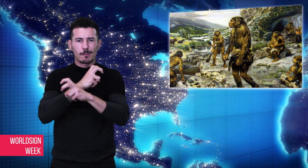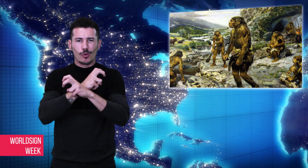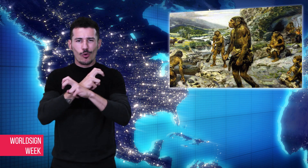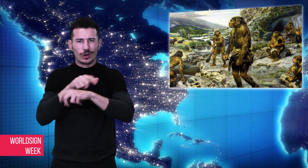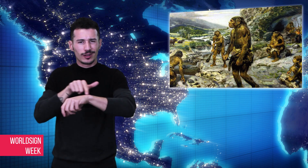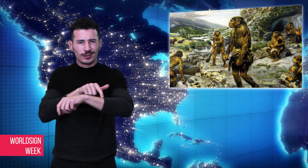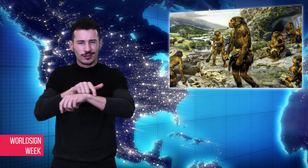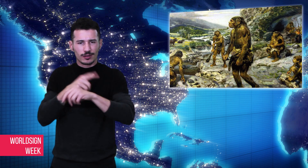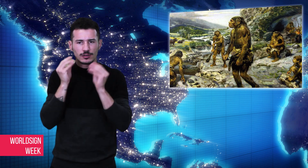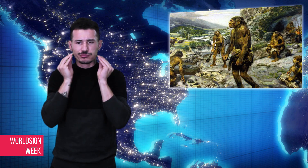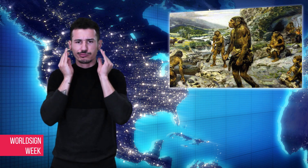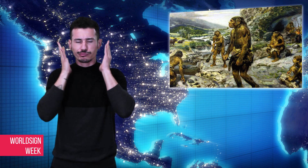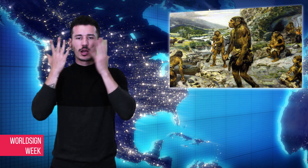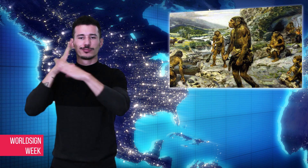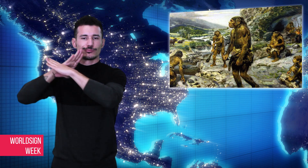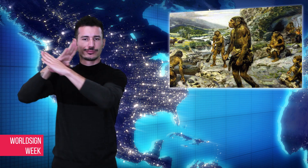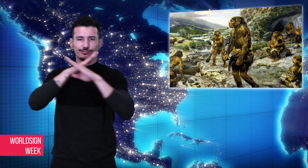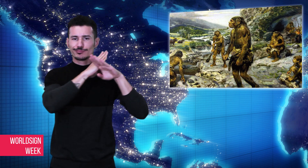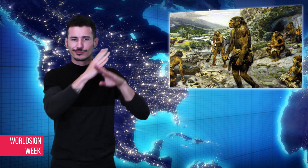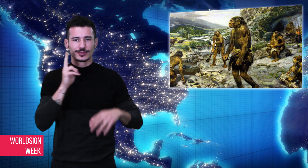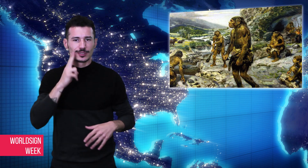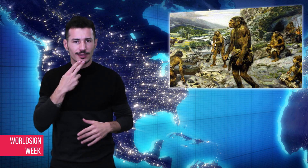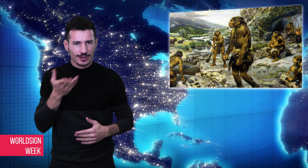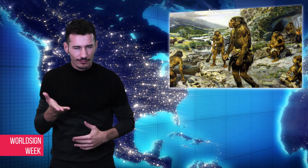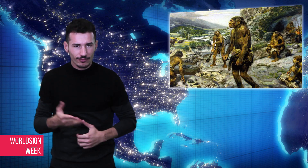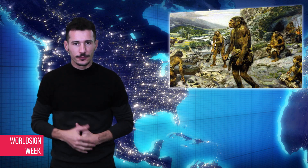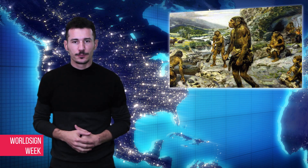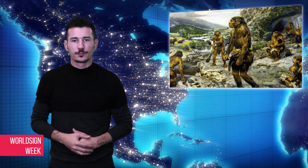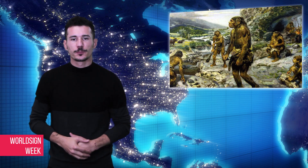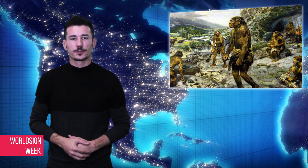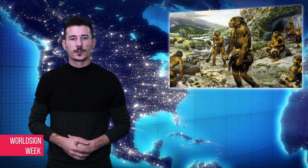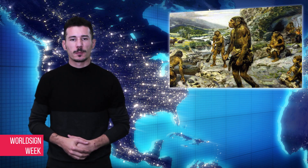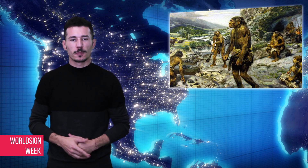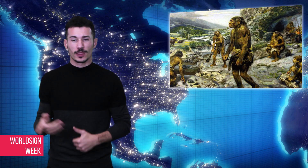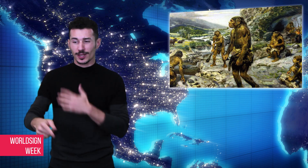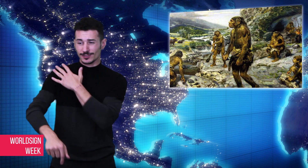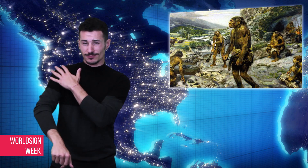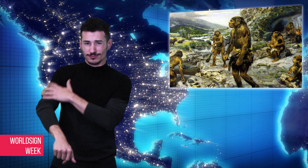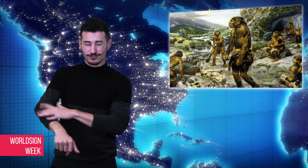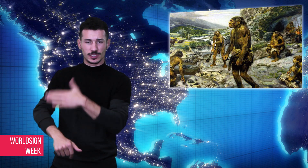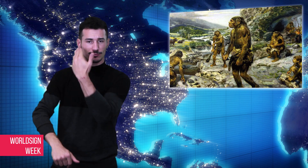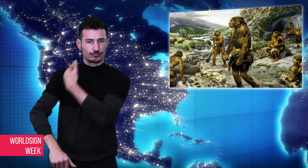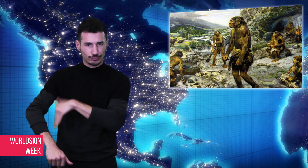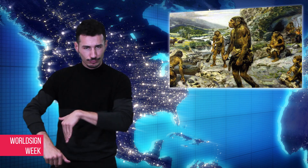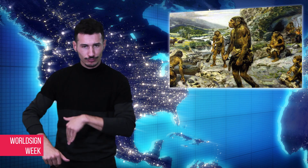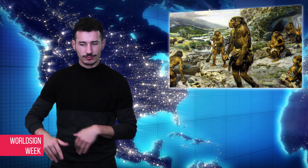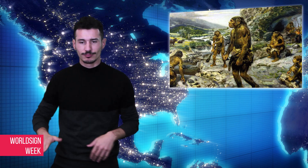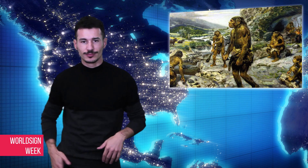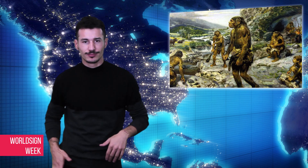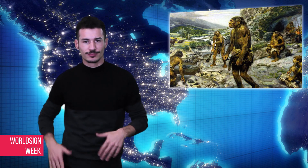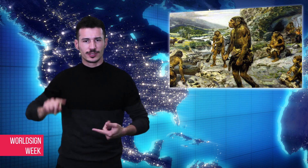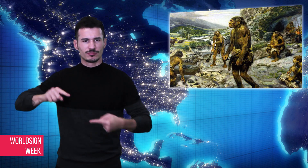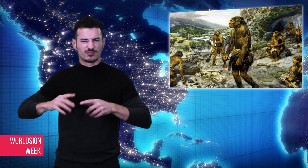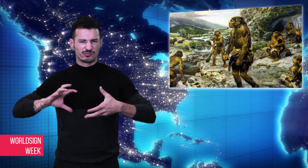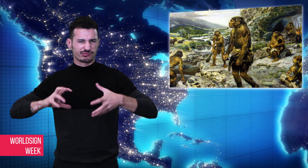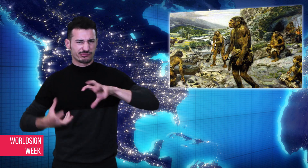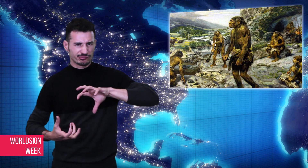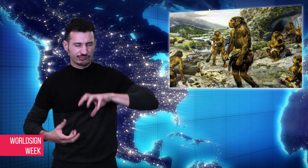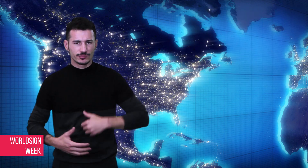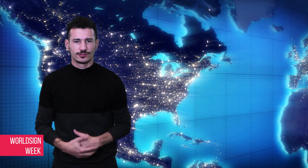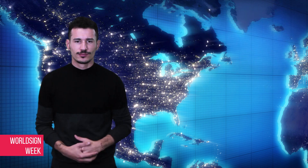serious injuries to his right leg.